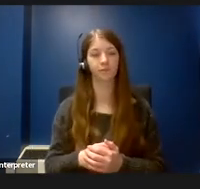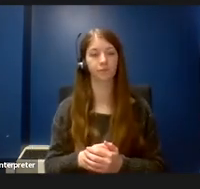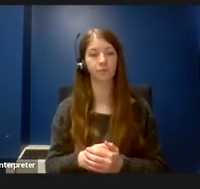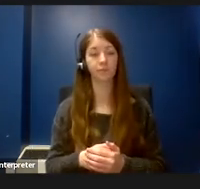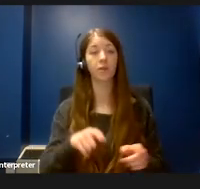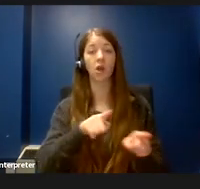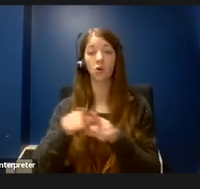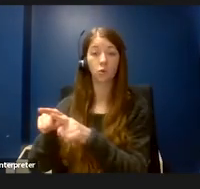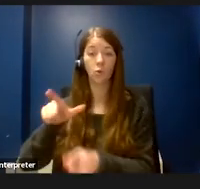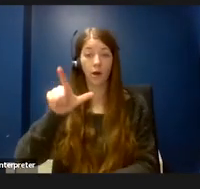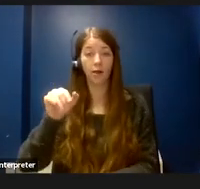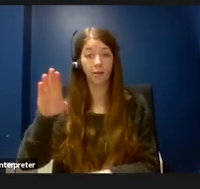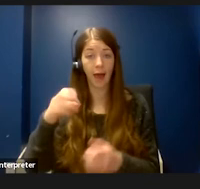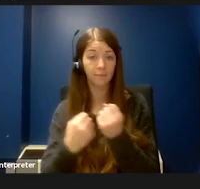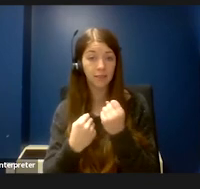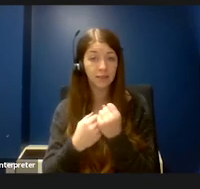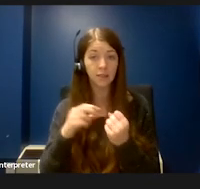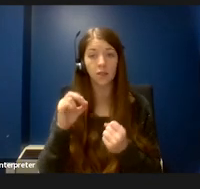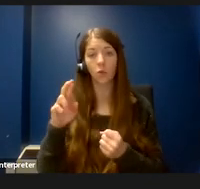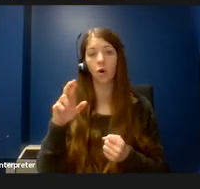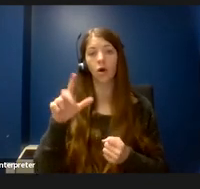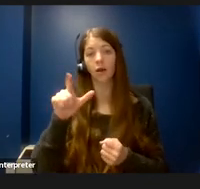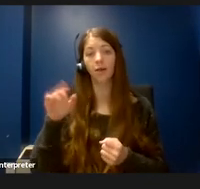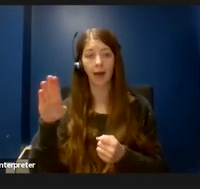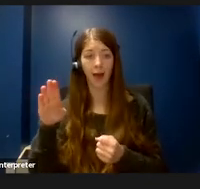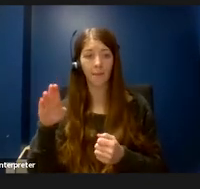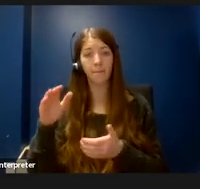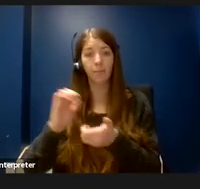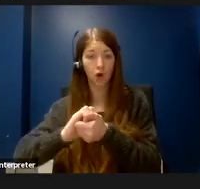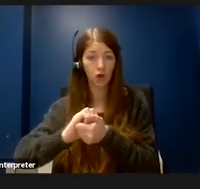is a great option for a person with a disability who has difficulties with